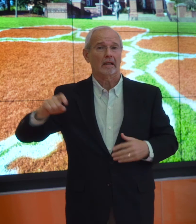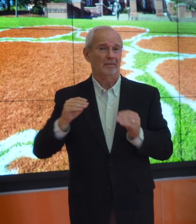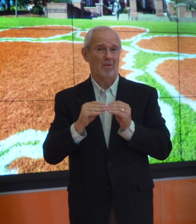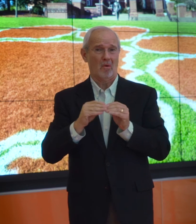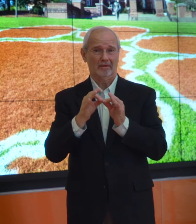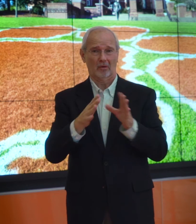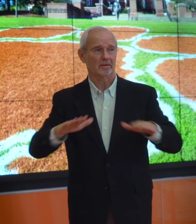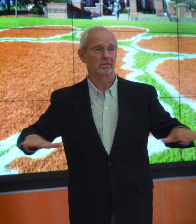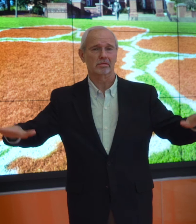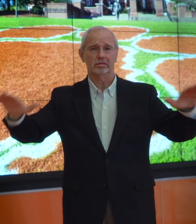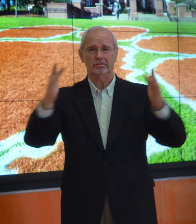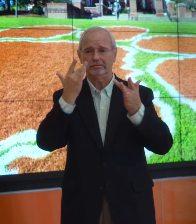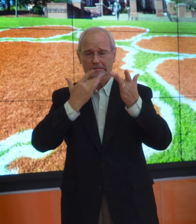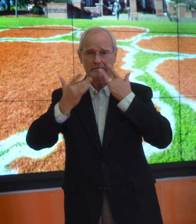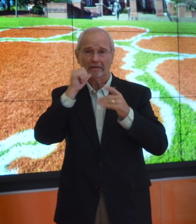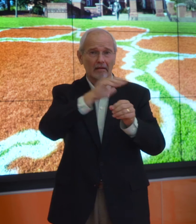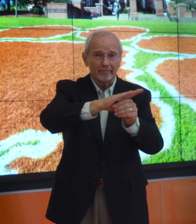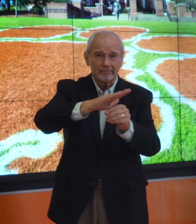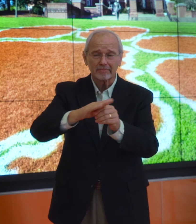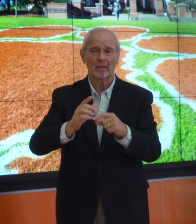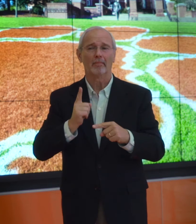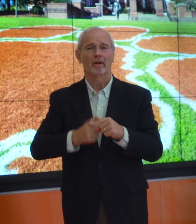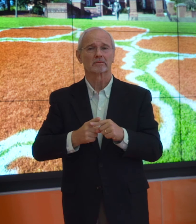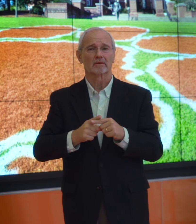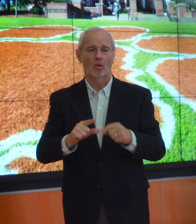began expressing the need for more interpreters.